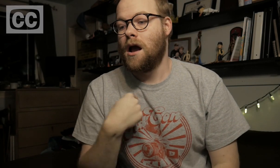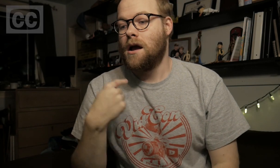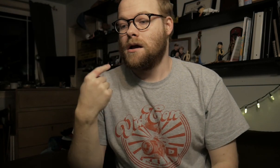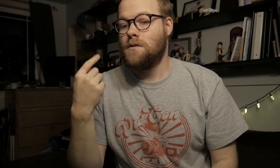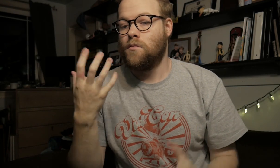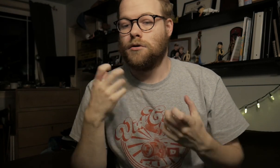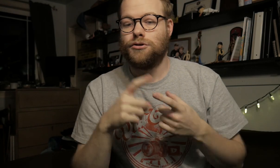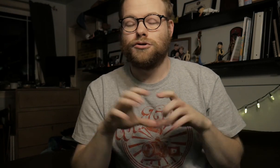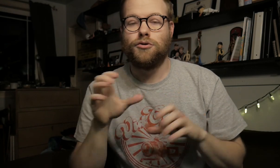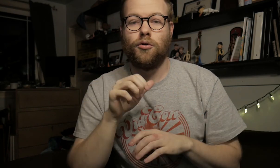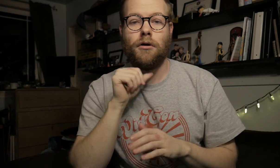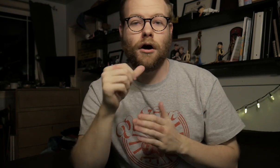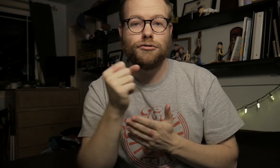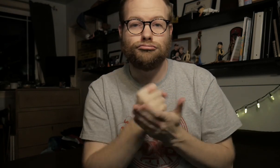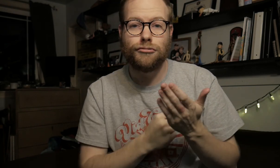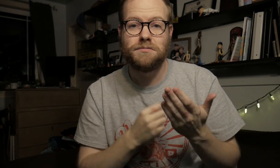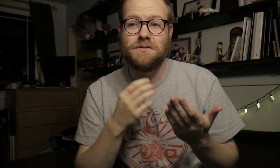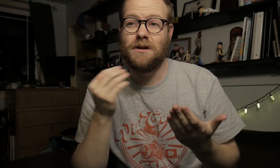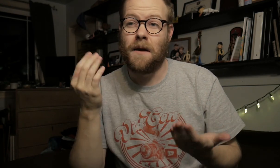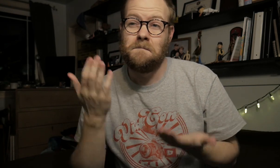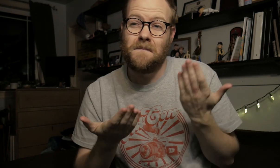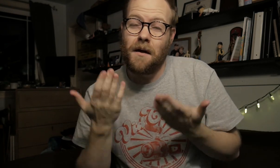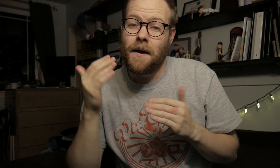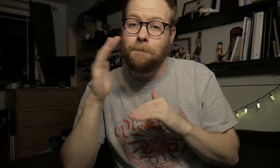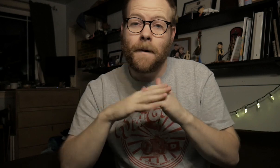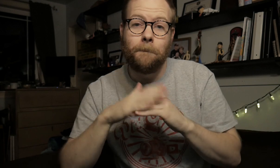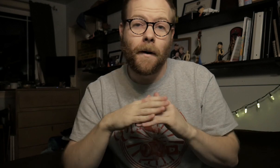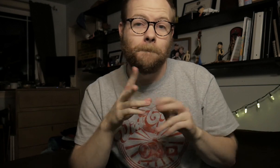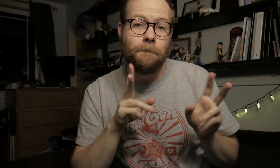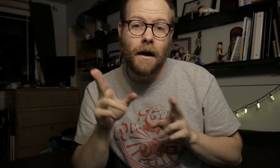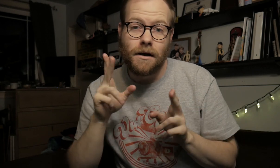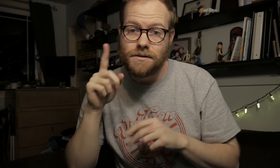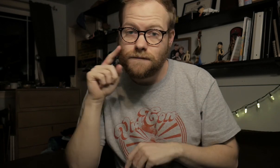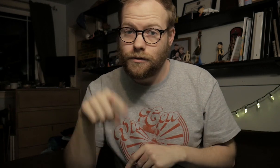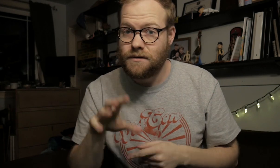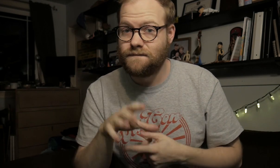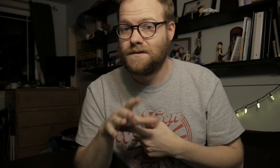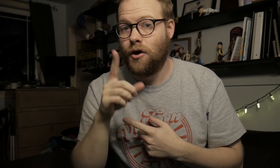I wanted to do an unscripted, and maybe minimal editing for this video,